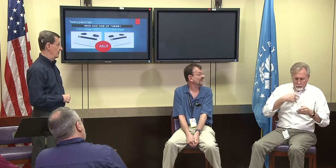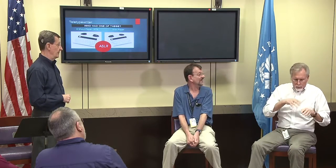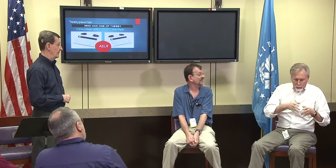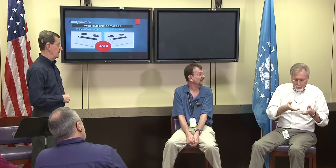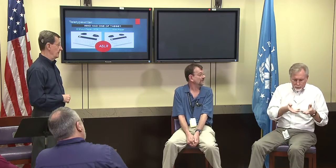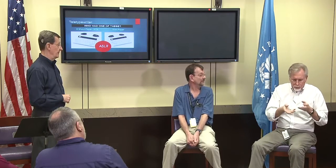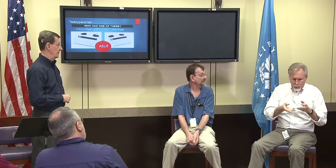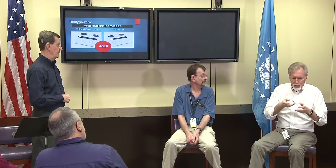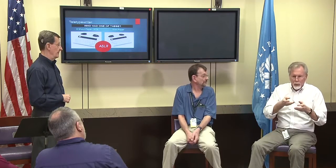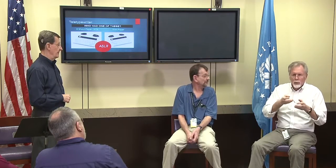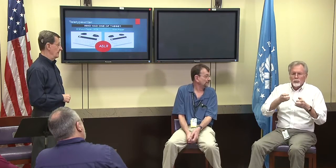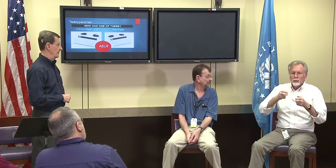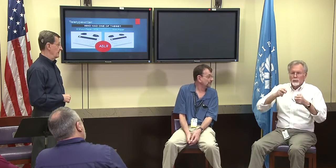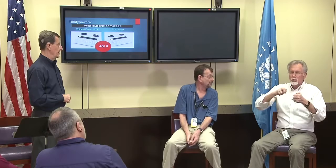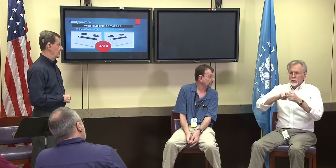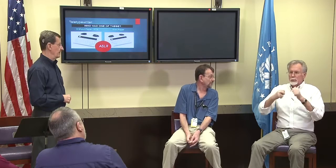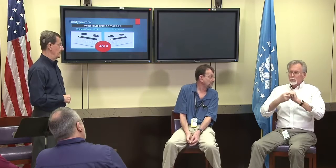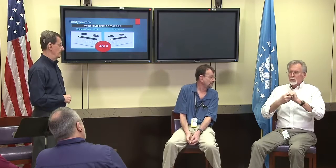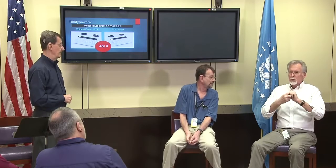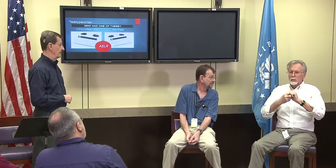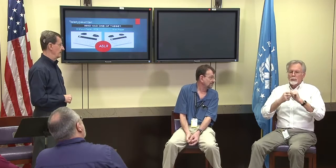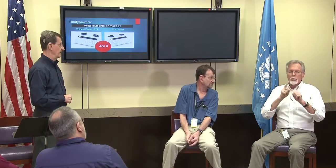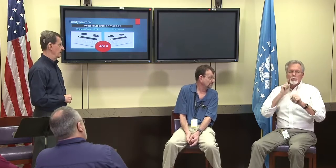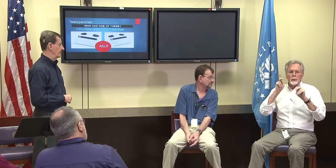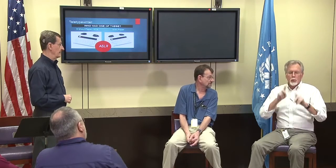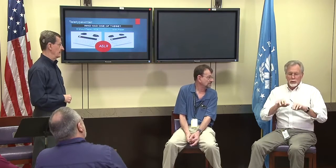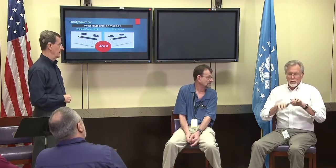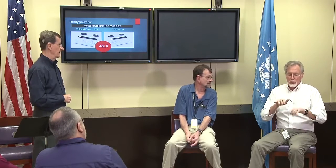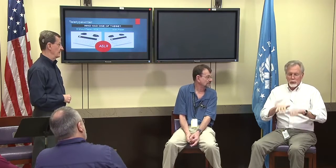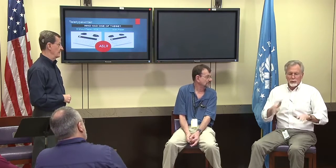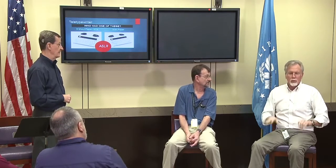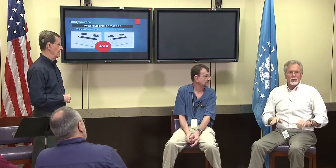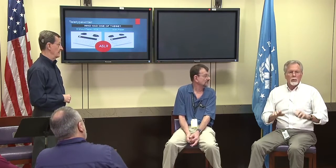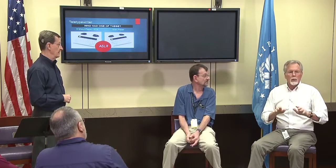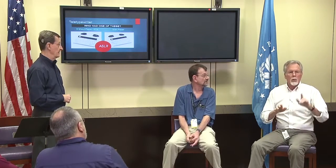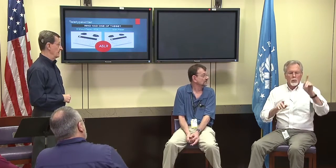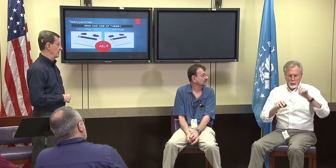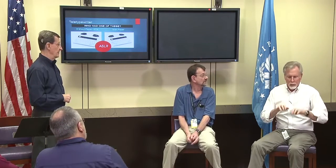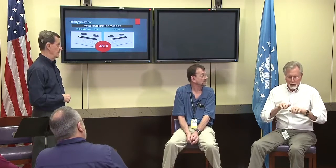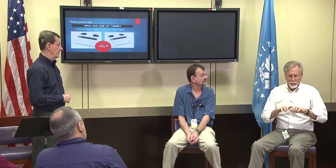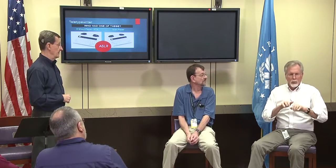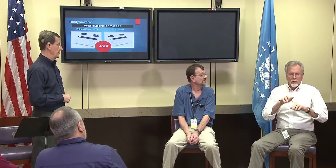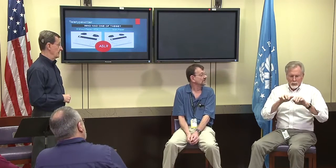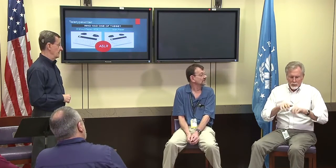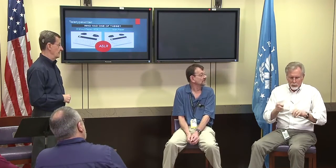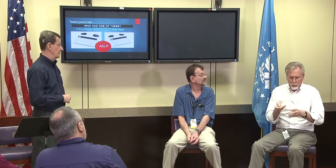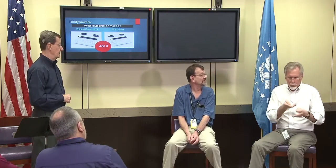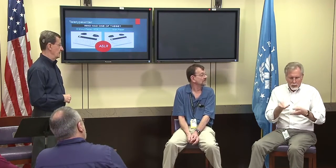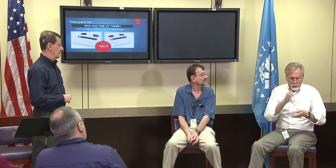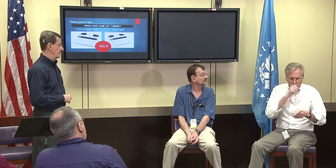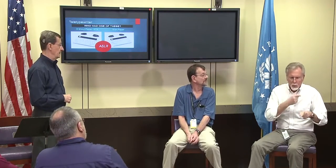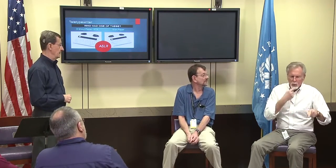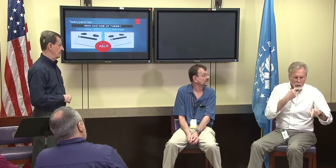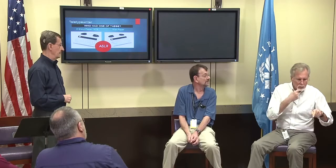And I could remember exactly what I had said before or what had been said so we typed something, it was there, it was gone